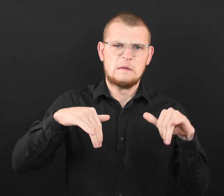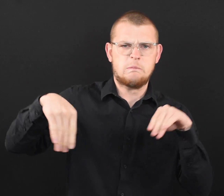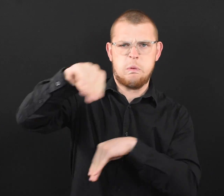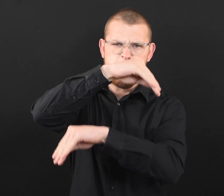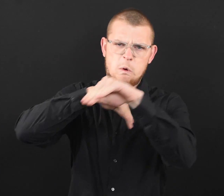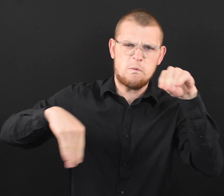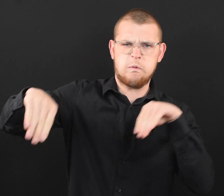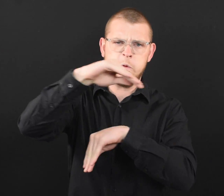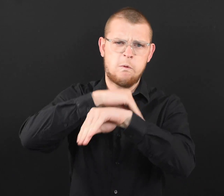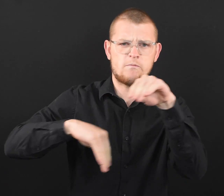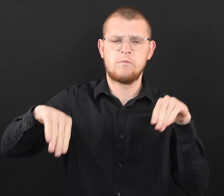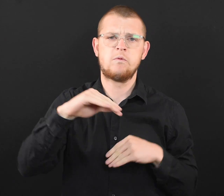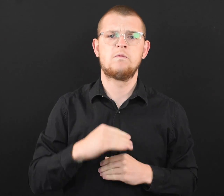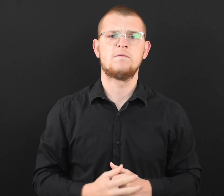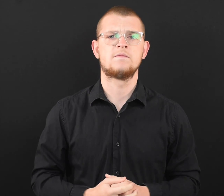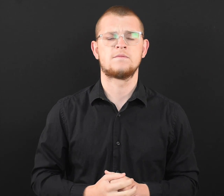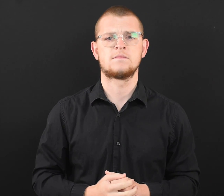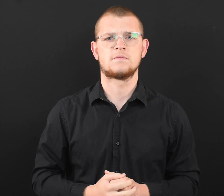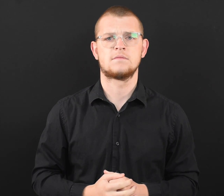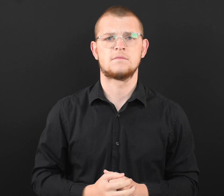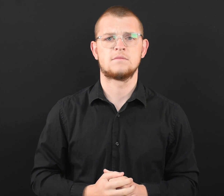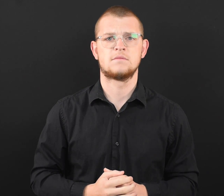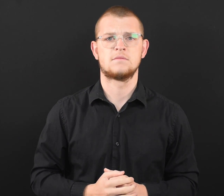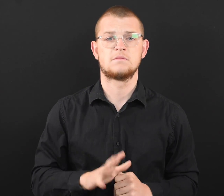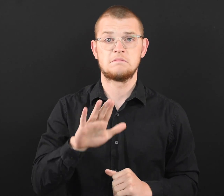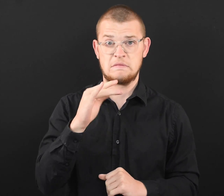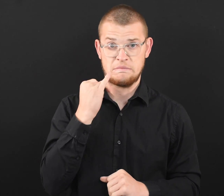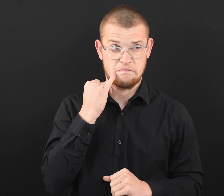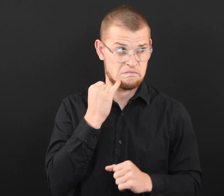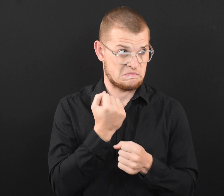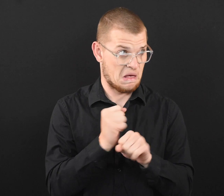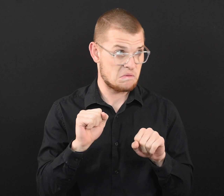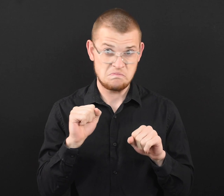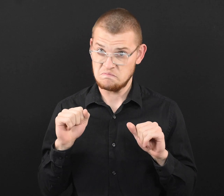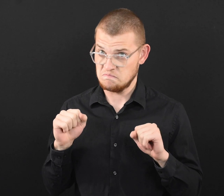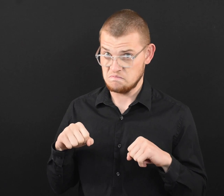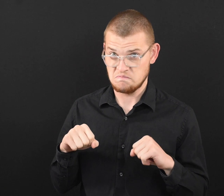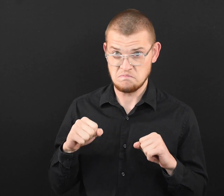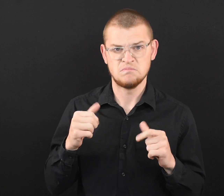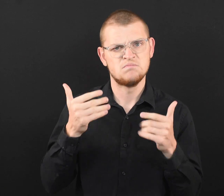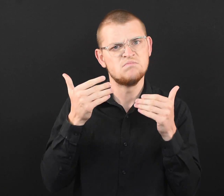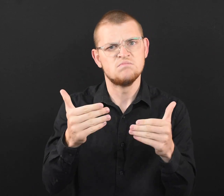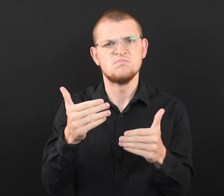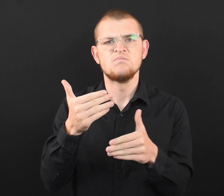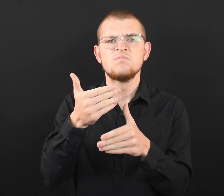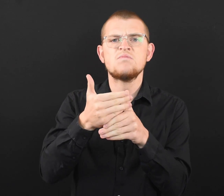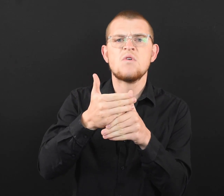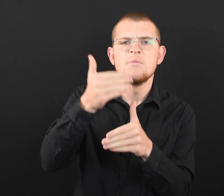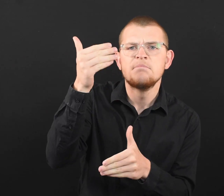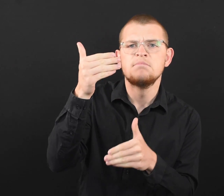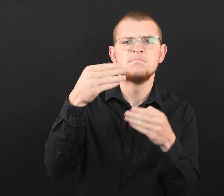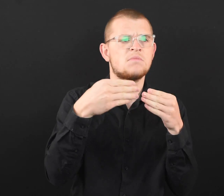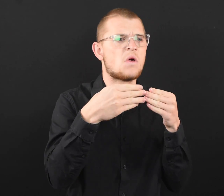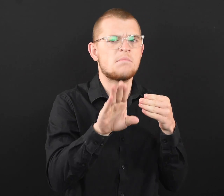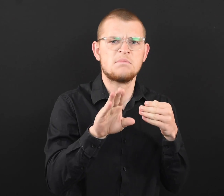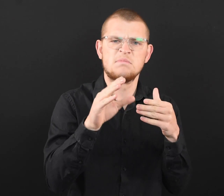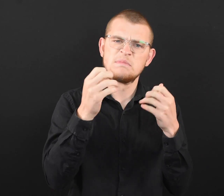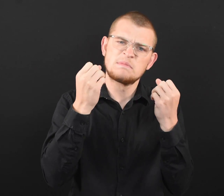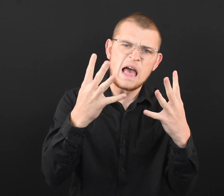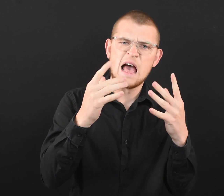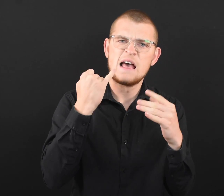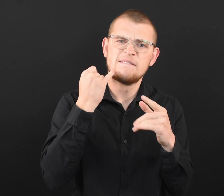keep virus particles from accumulating inside. ● If it’s safe to do so, open doors and windows